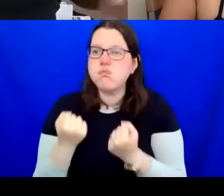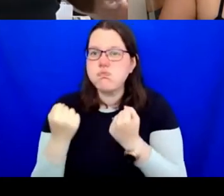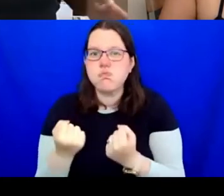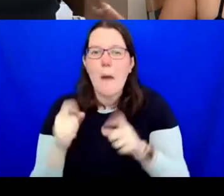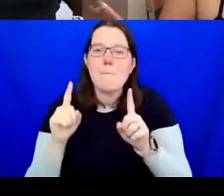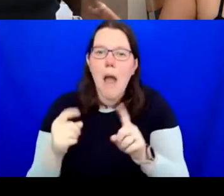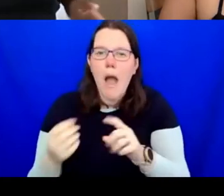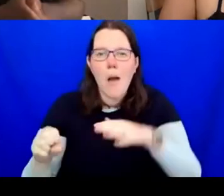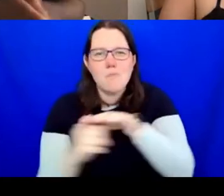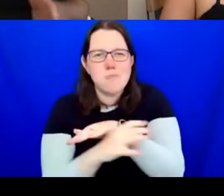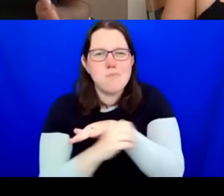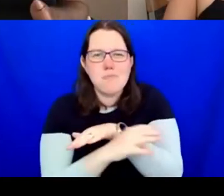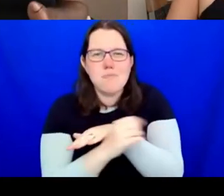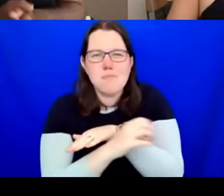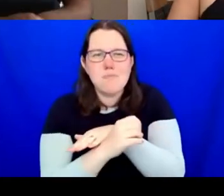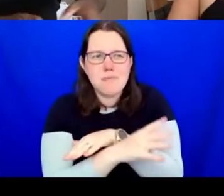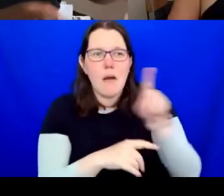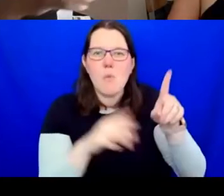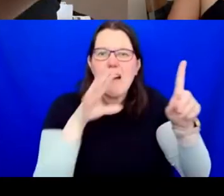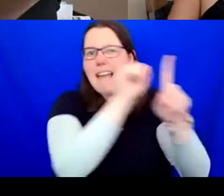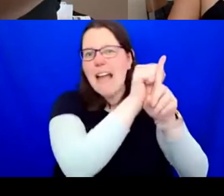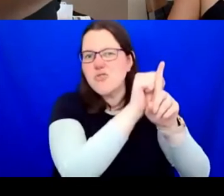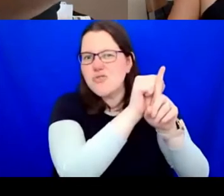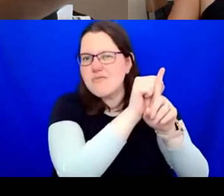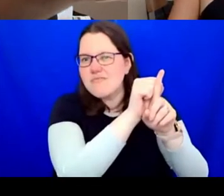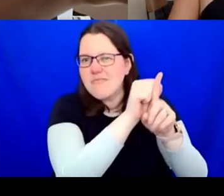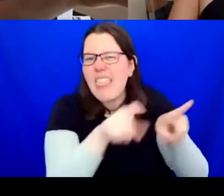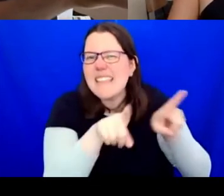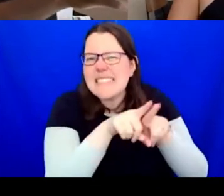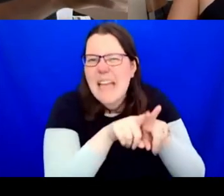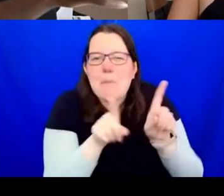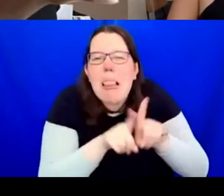keep using our cars. And it is the same in the arts, we will put a little patch in here but then